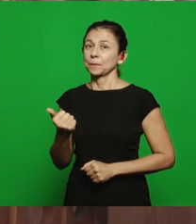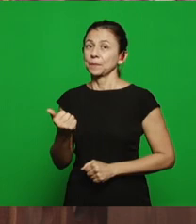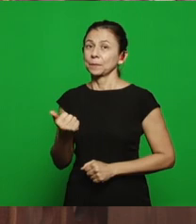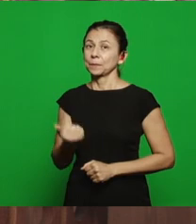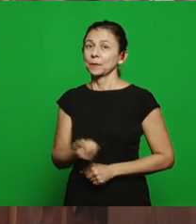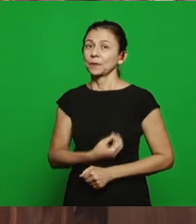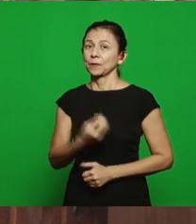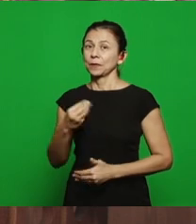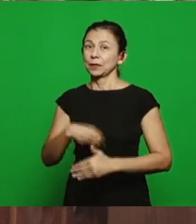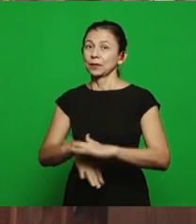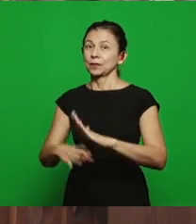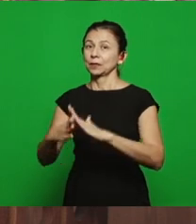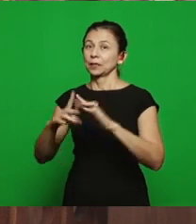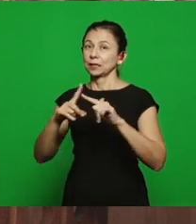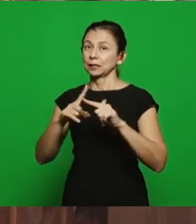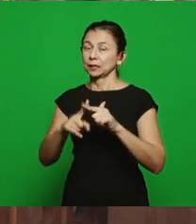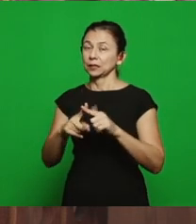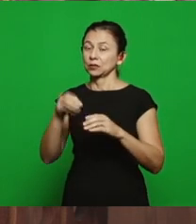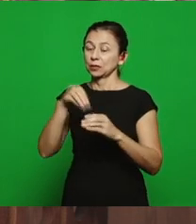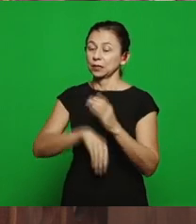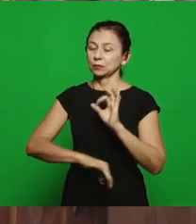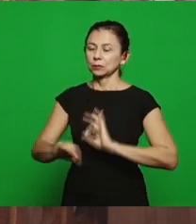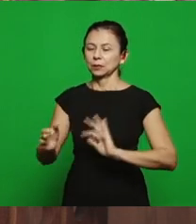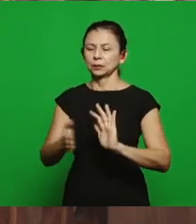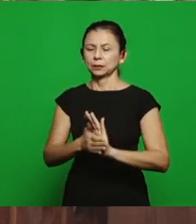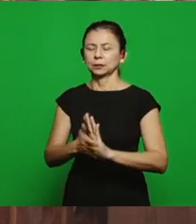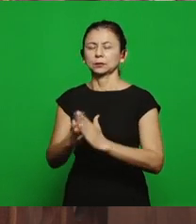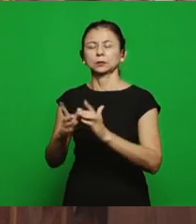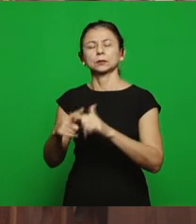the church is responsible for telling the world